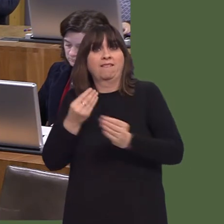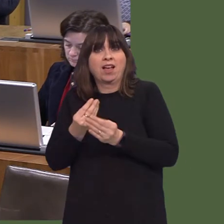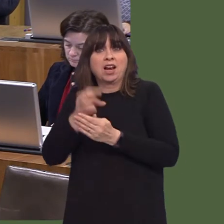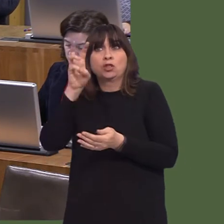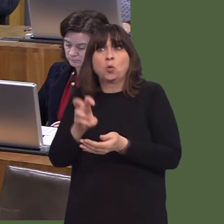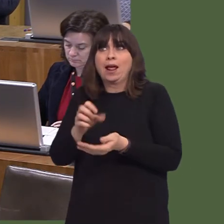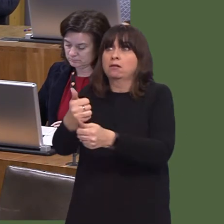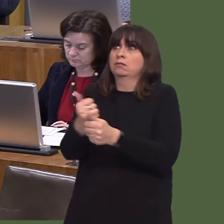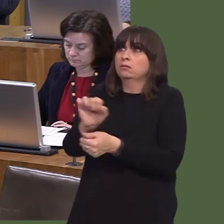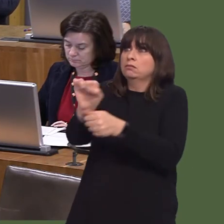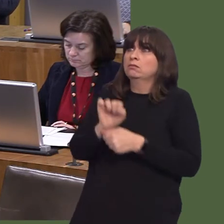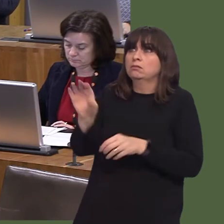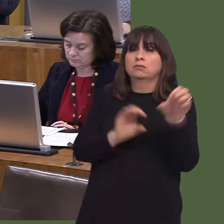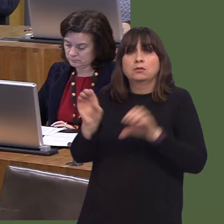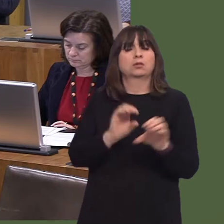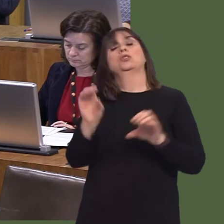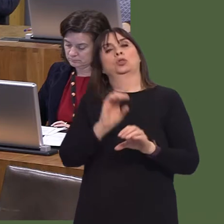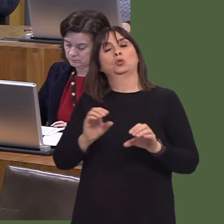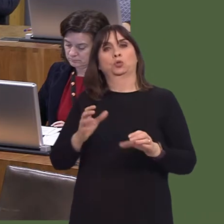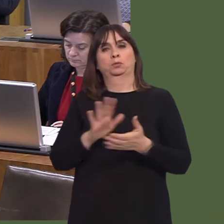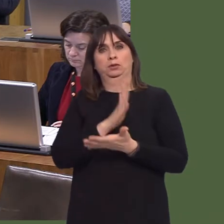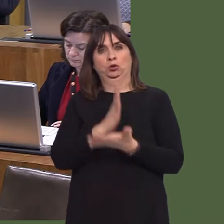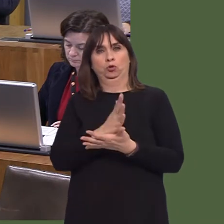capability of children, young people and parents in Wales, launched during last November's